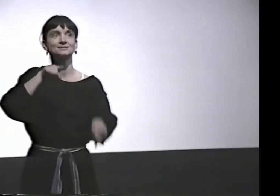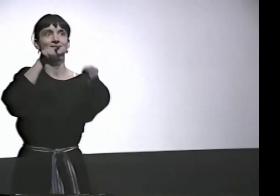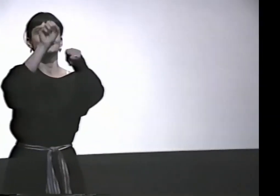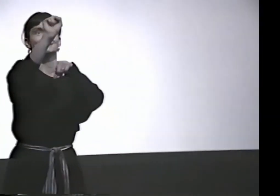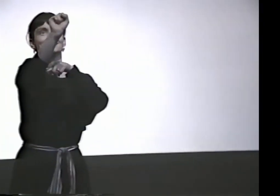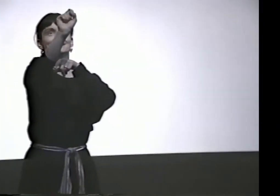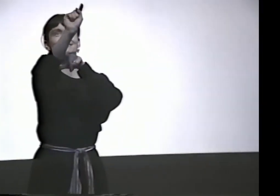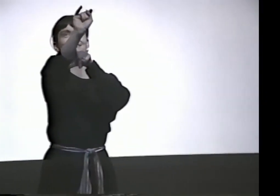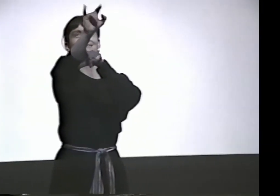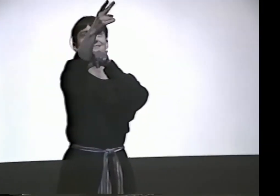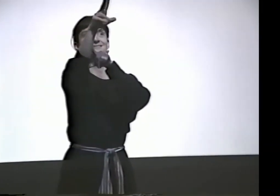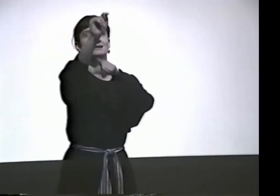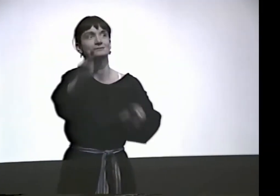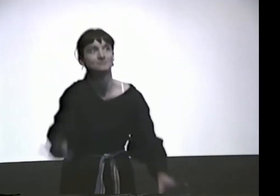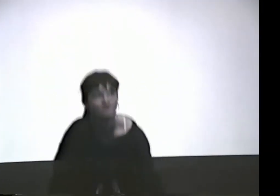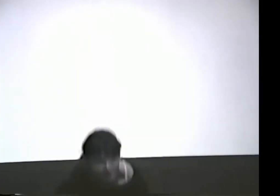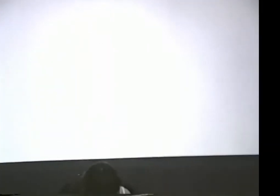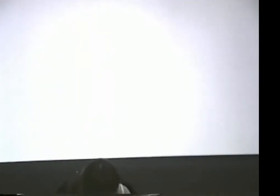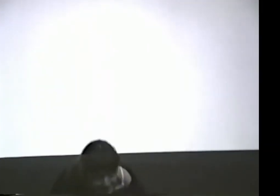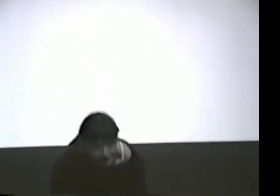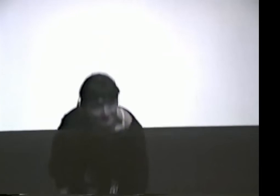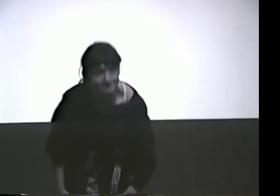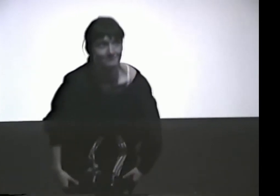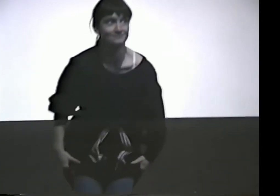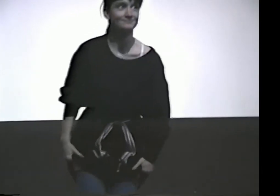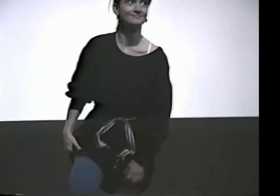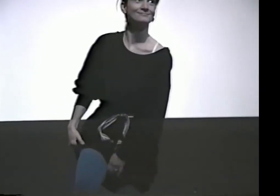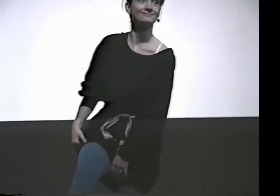SO I'D LIKE TO ASK YOU, WHAT COLOR ARE MY TIGHTS?